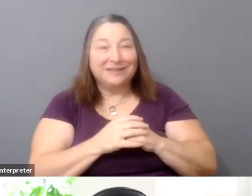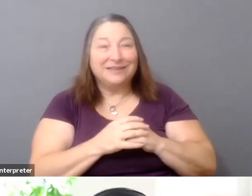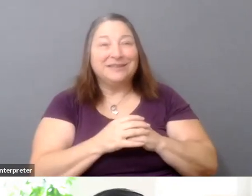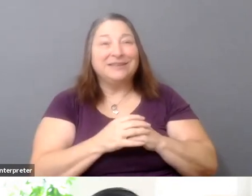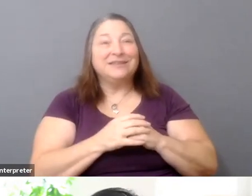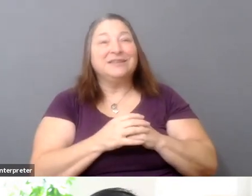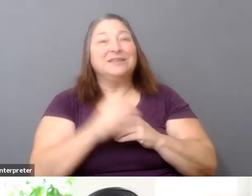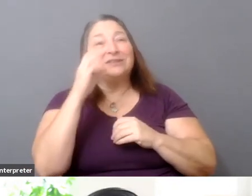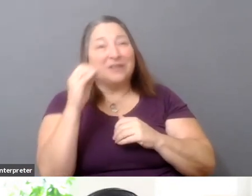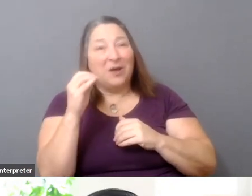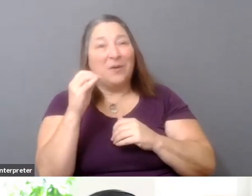doing can do a lot of damage.